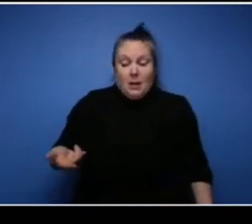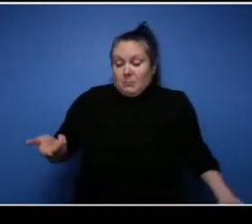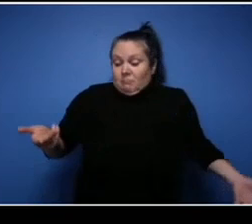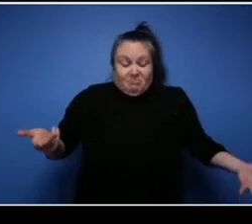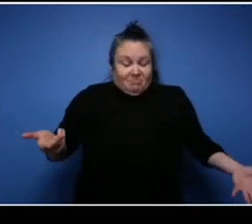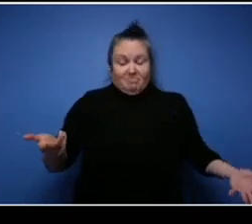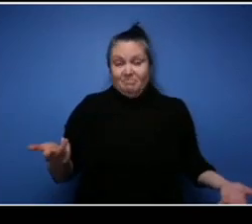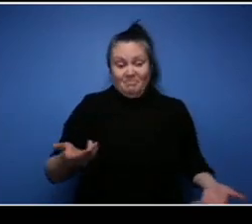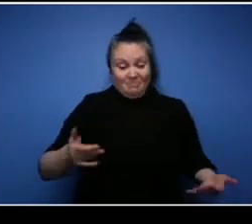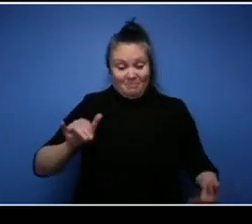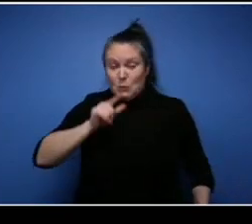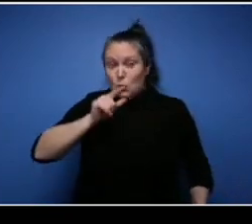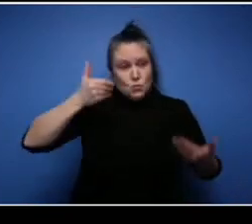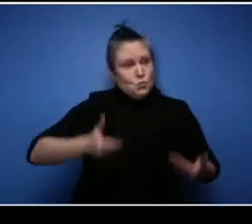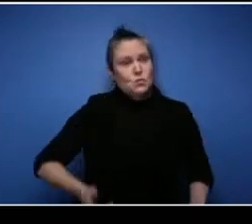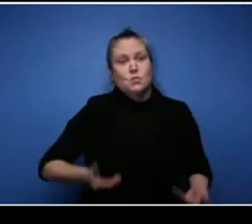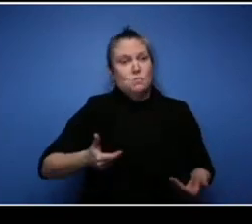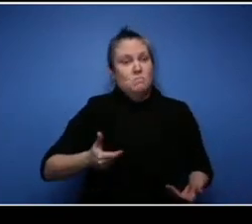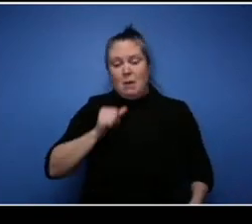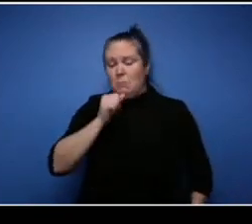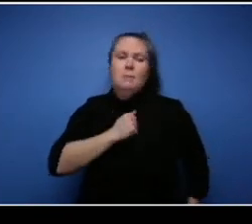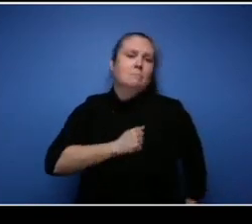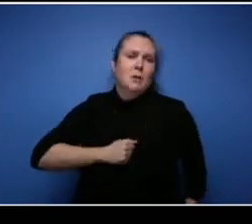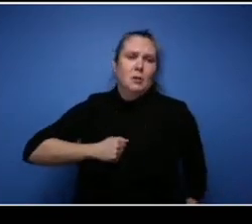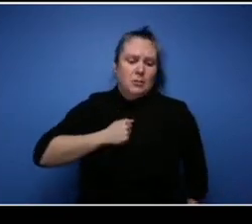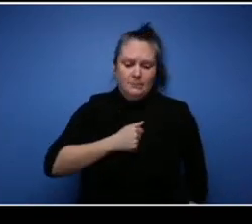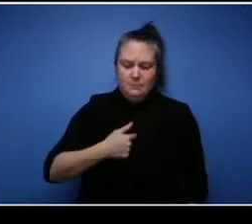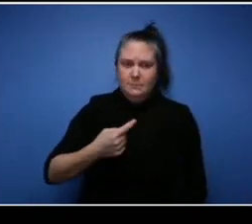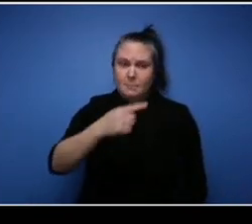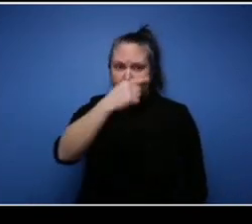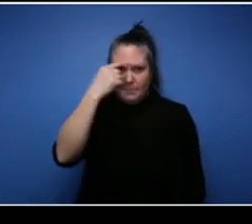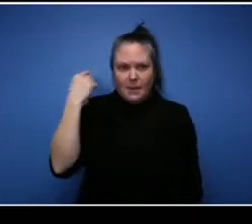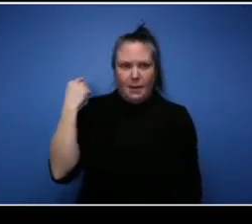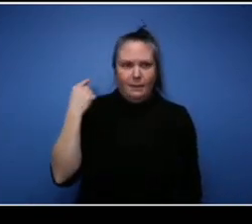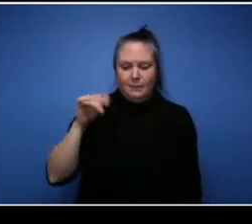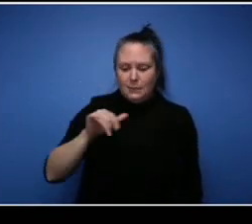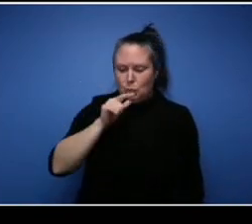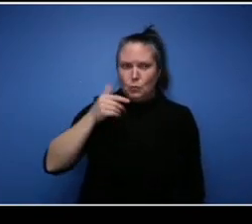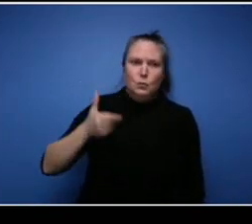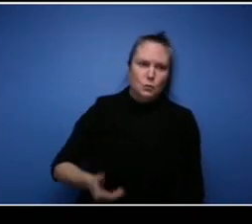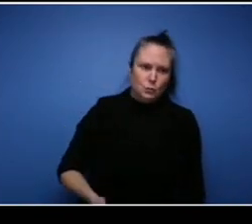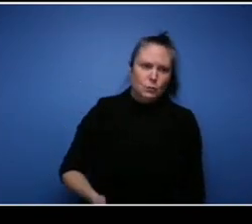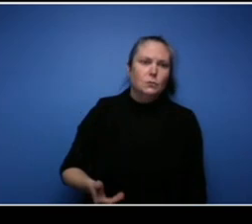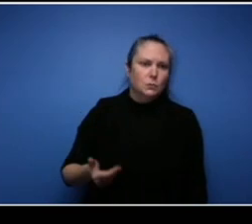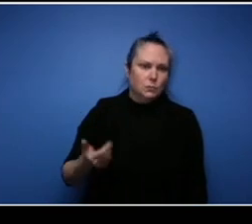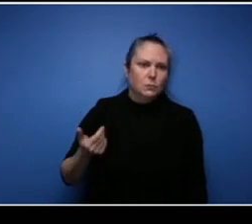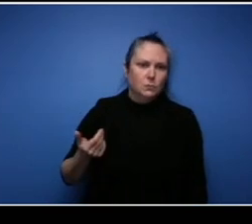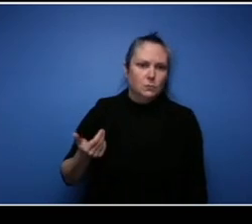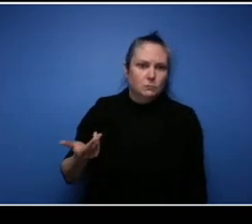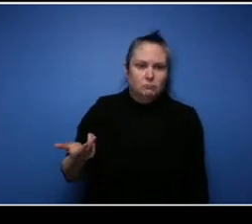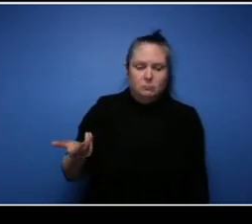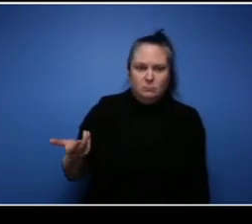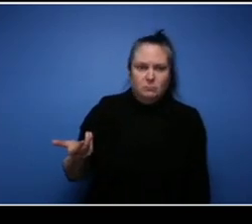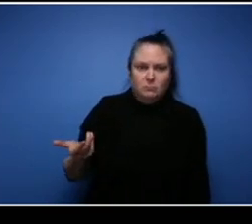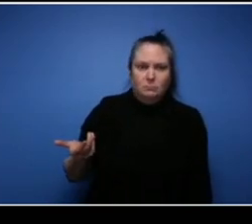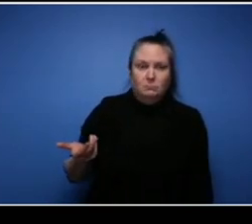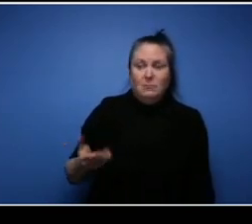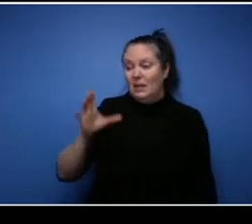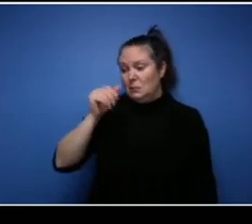Black that's that's not something that's ever going to change it is who I am and you know it's it's something that's going to probably continue to happen you know it's just the